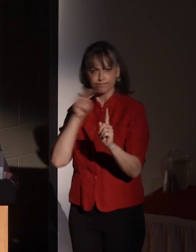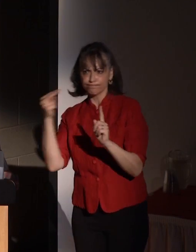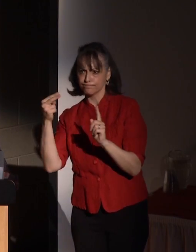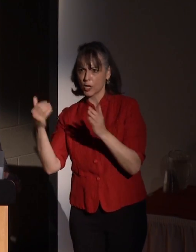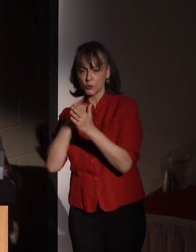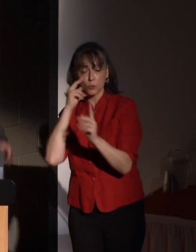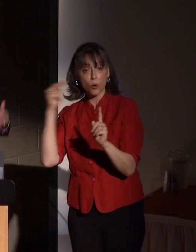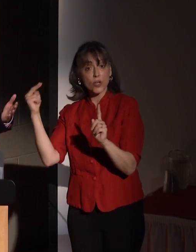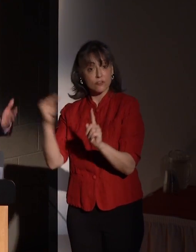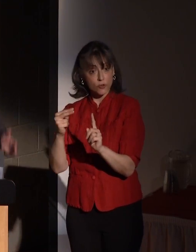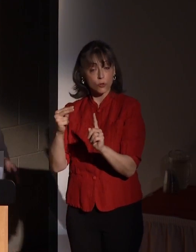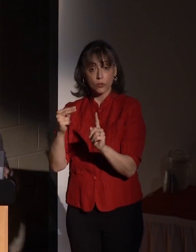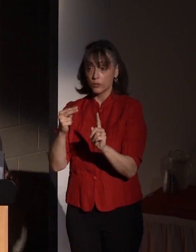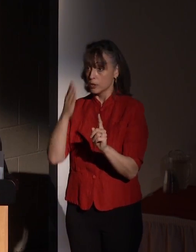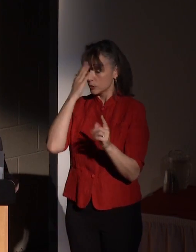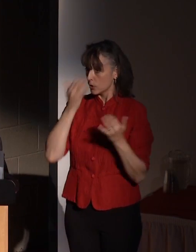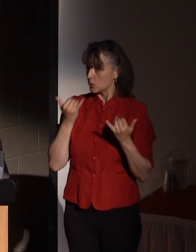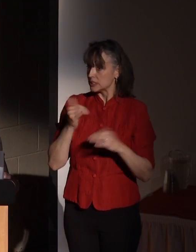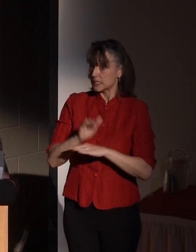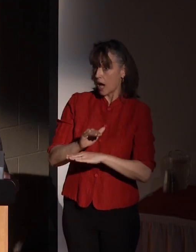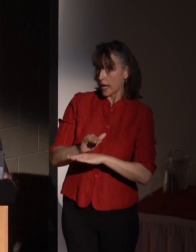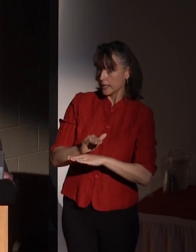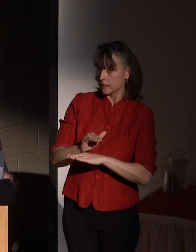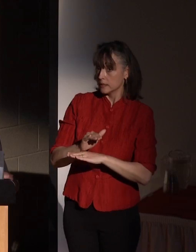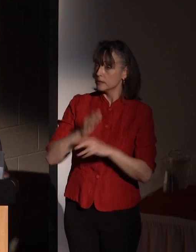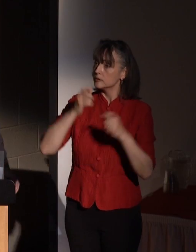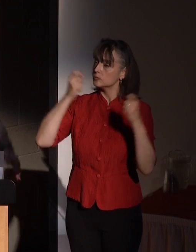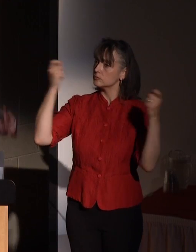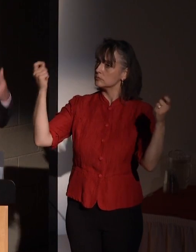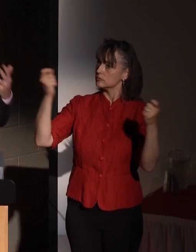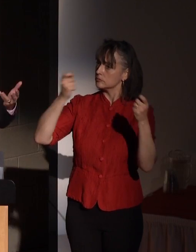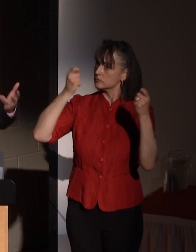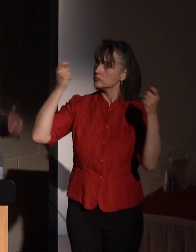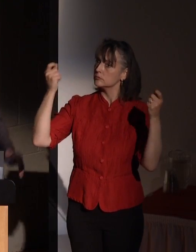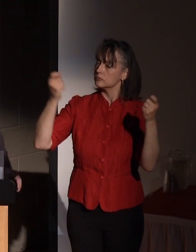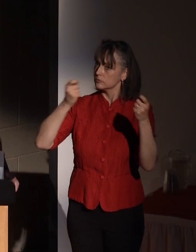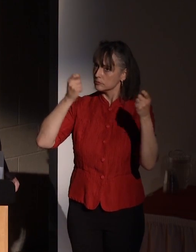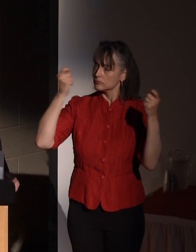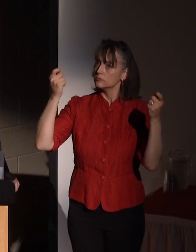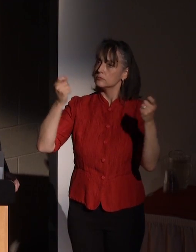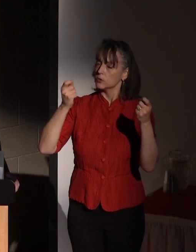In fact, this evening's ceremony also brings a little flavor of